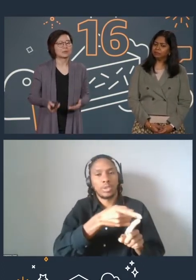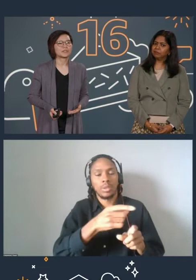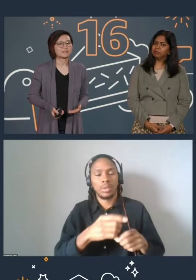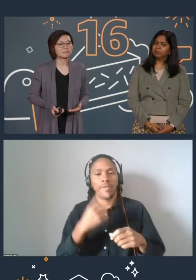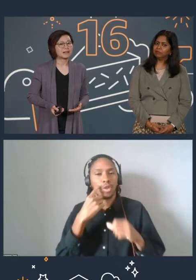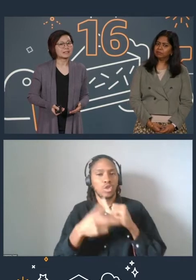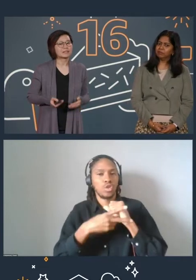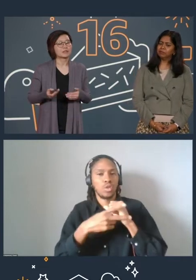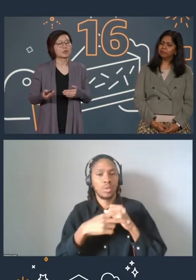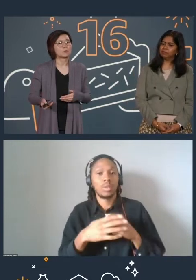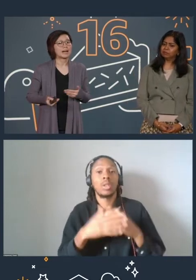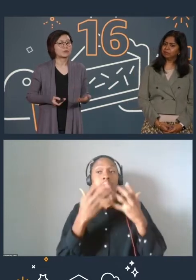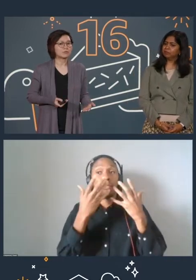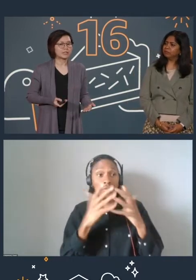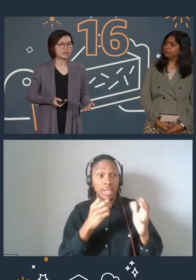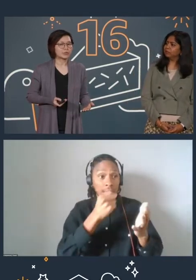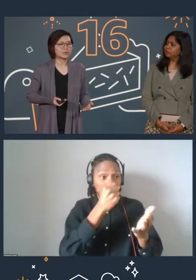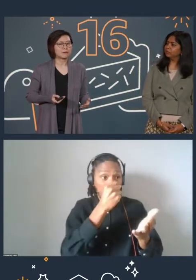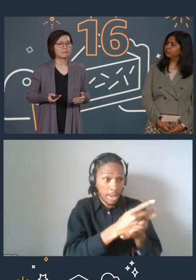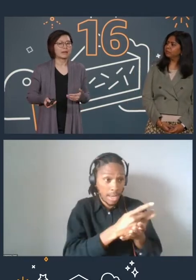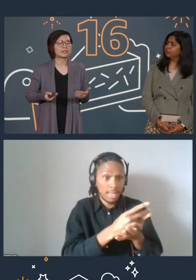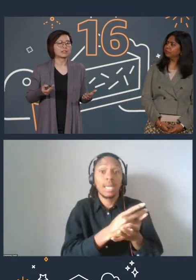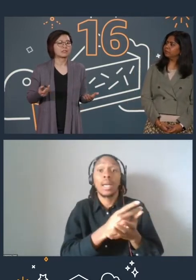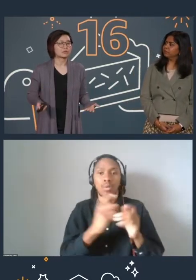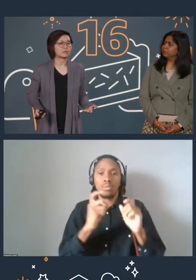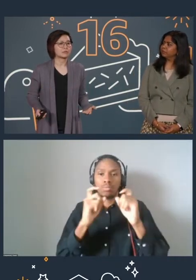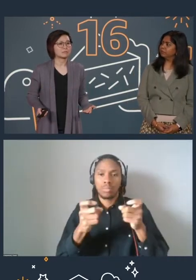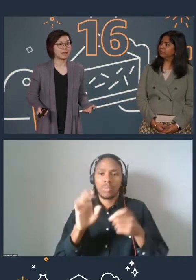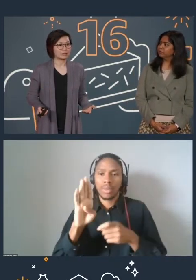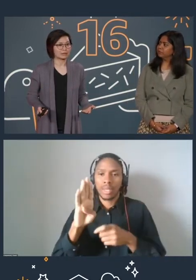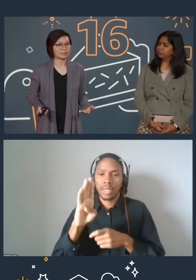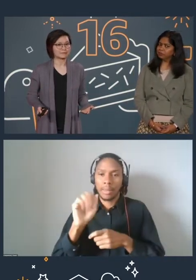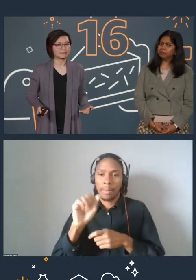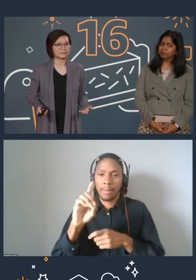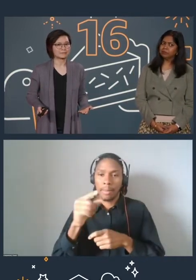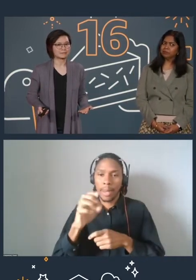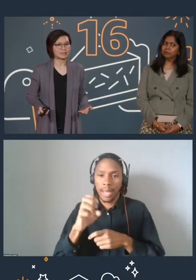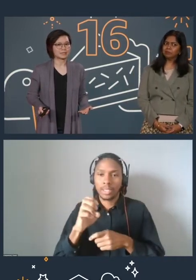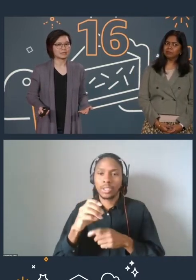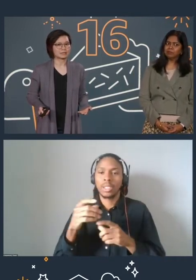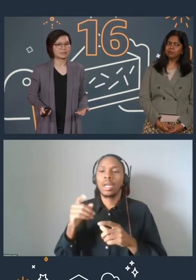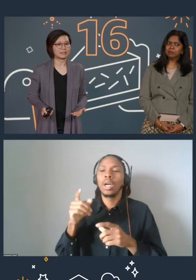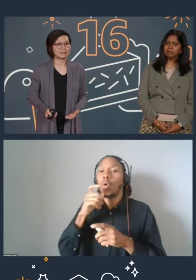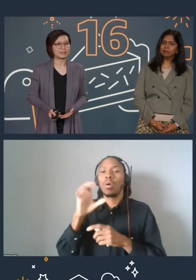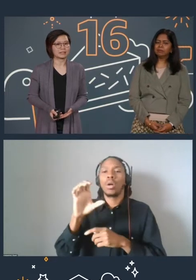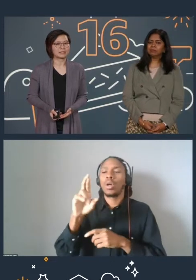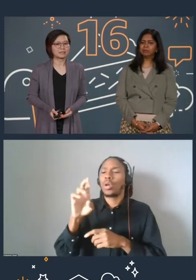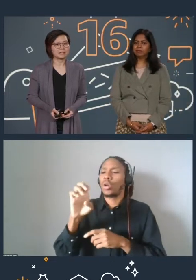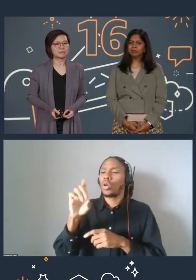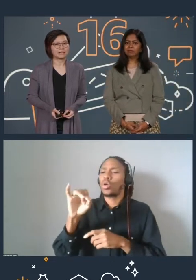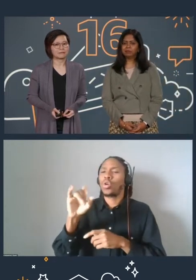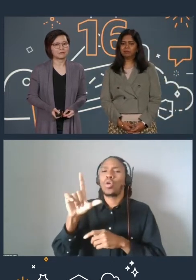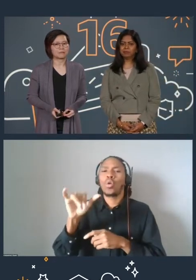Once you've passed, your badge will be issued, managed and distributed by Credly. Credly is an independent platform